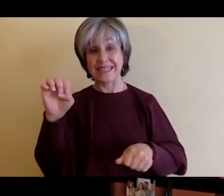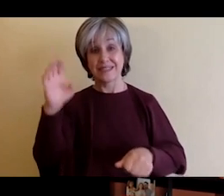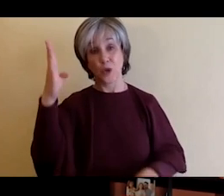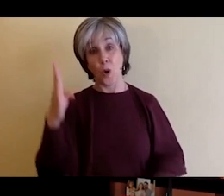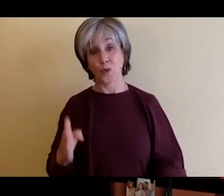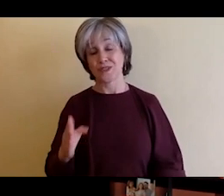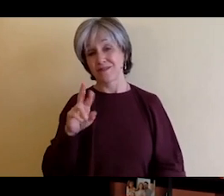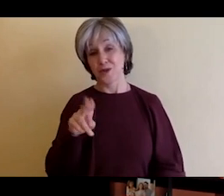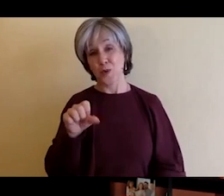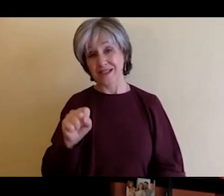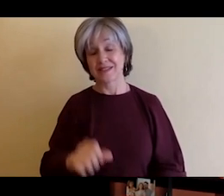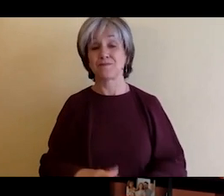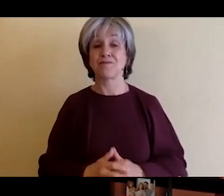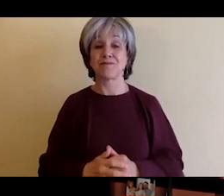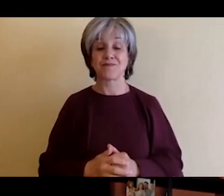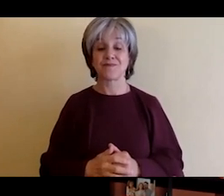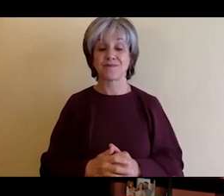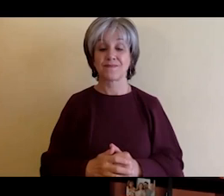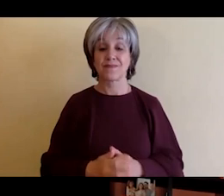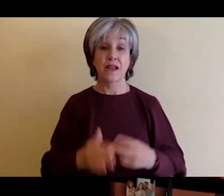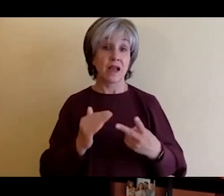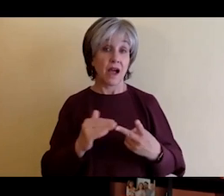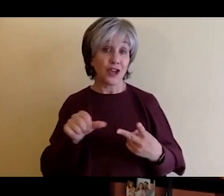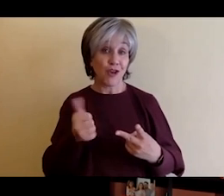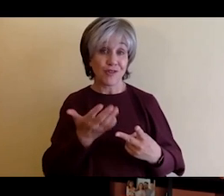all the intersections that exist with creative